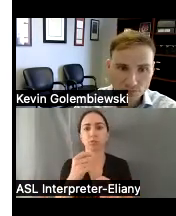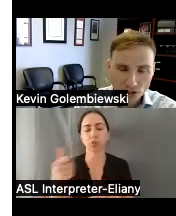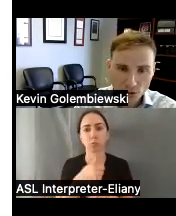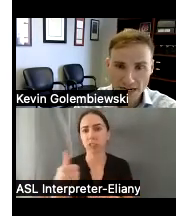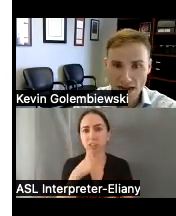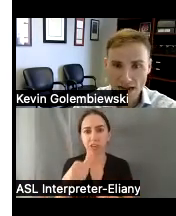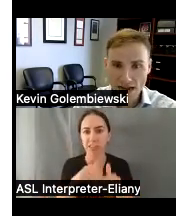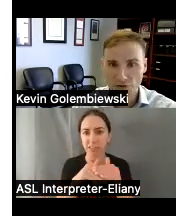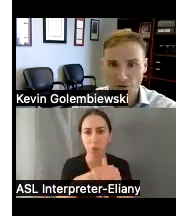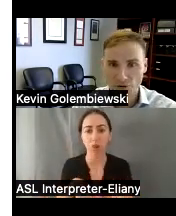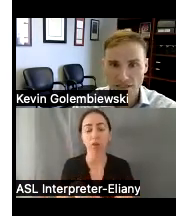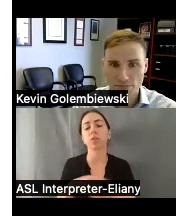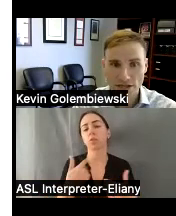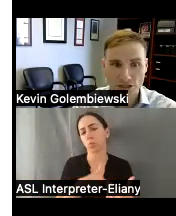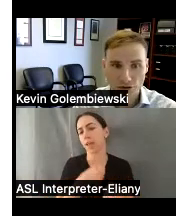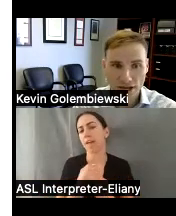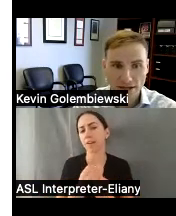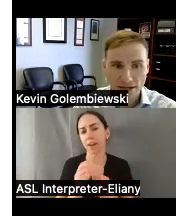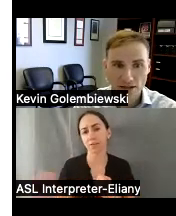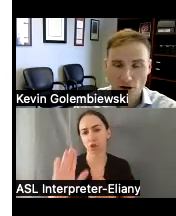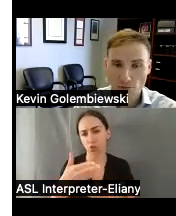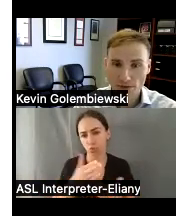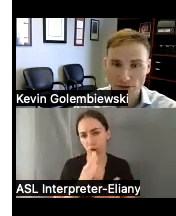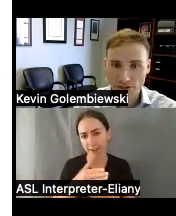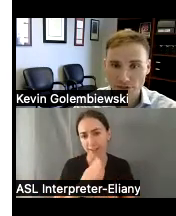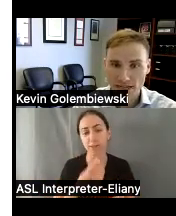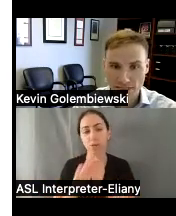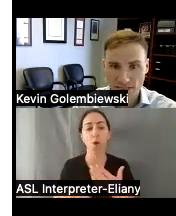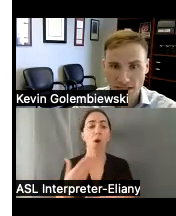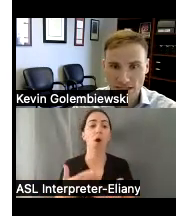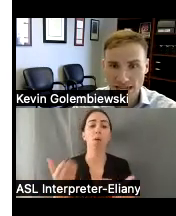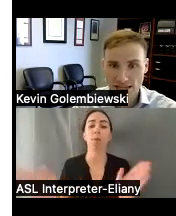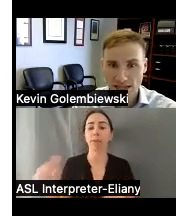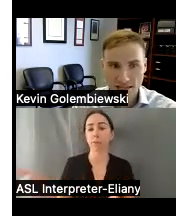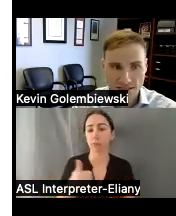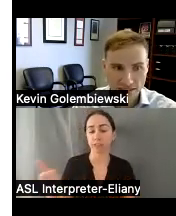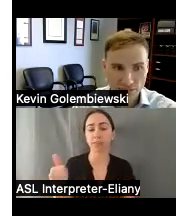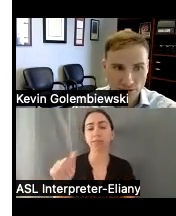we can advocate for your rights to make sure that all public transportation is Ada accessible